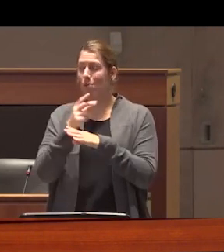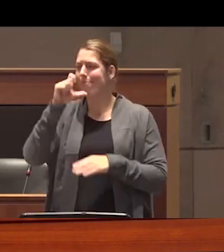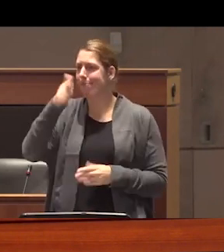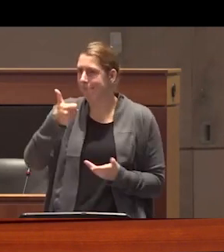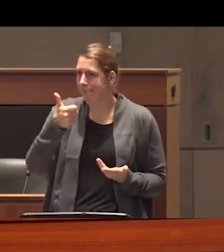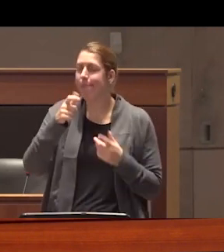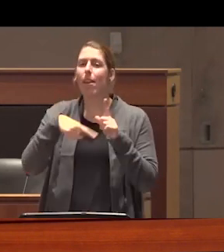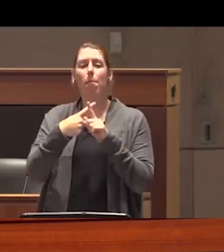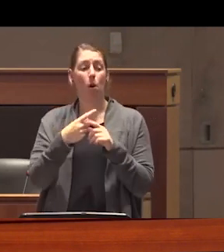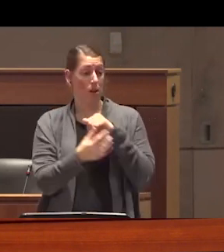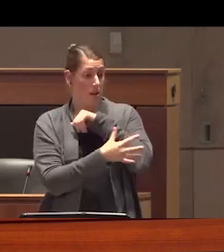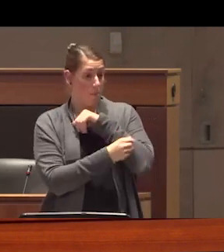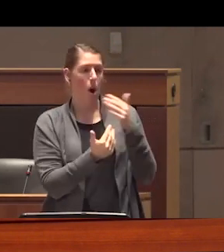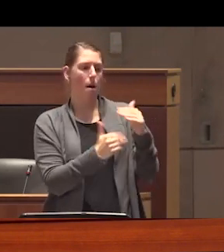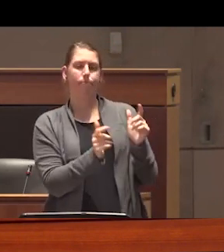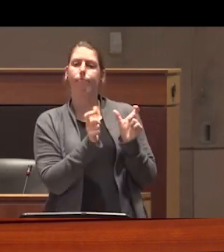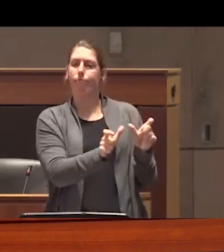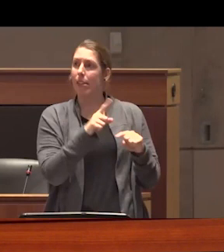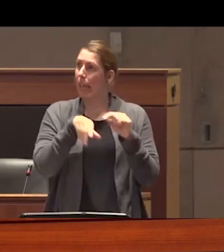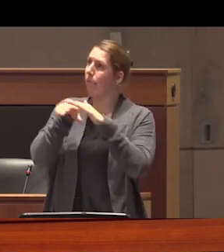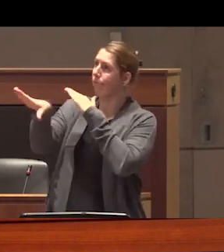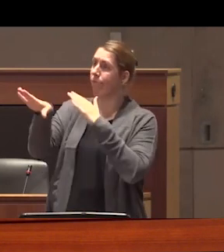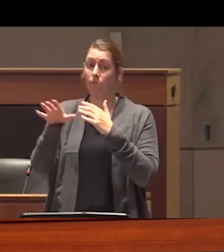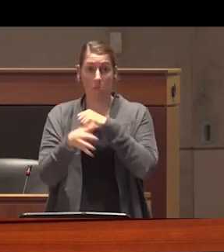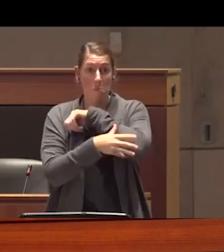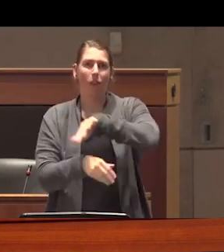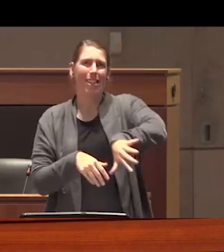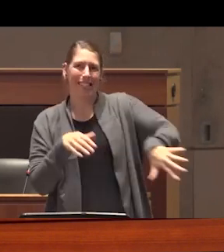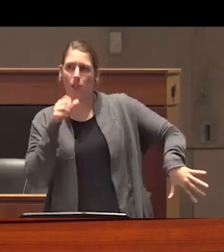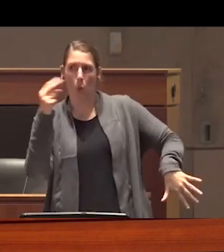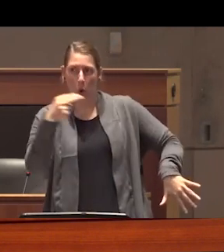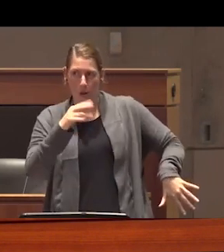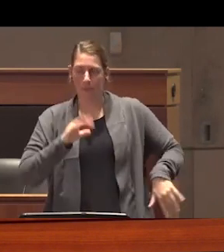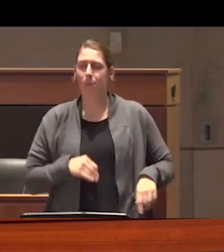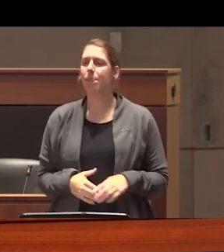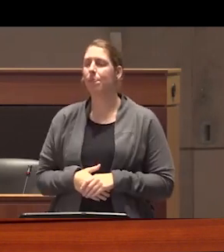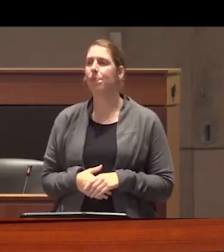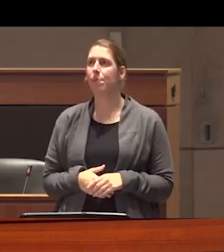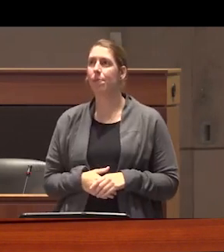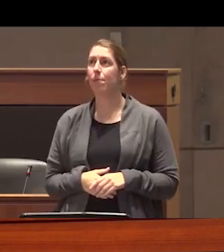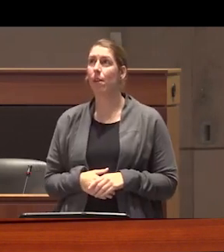restricting Poor People's access to public space and hiding poverty from view just point out that